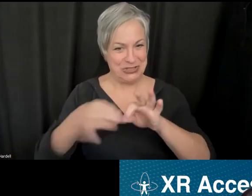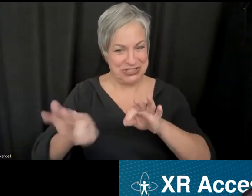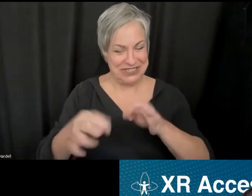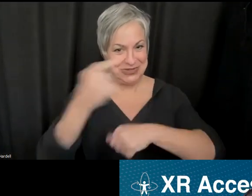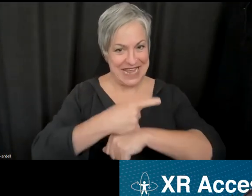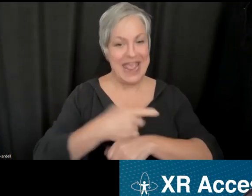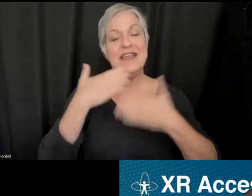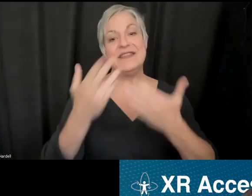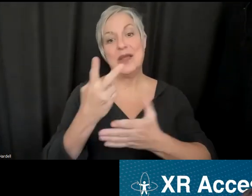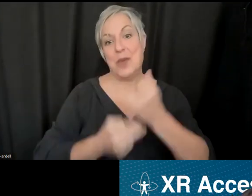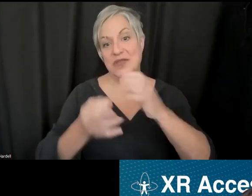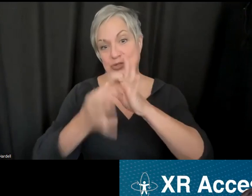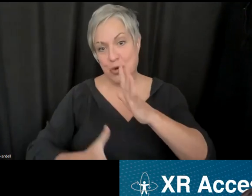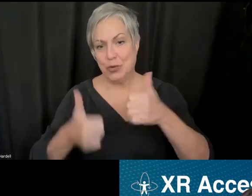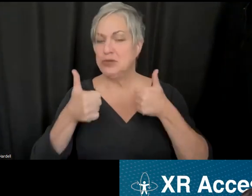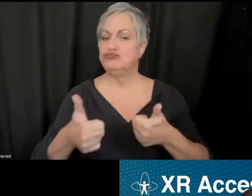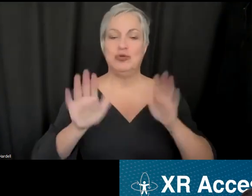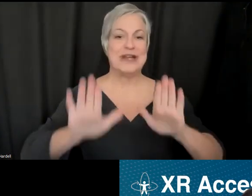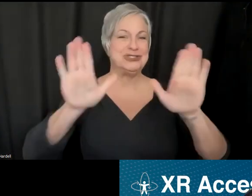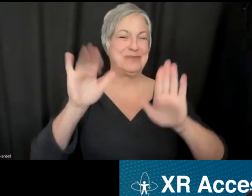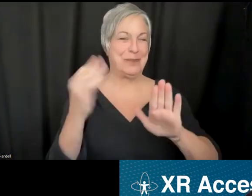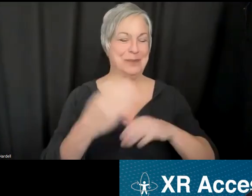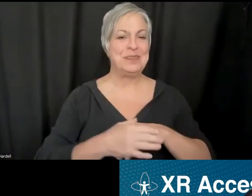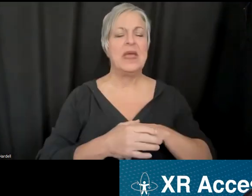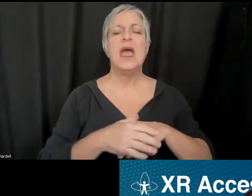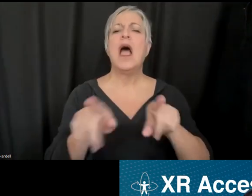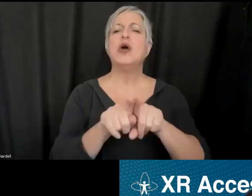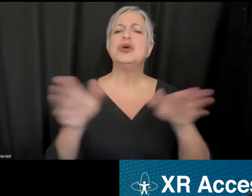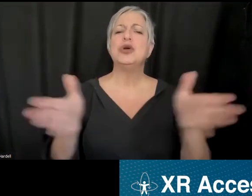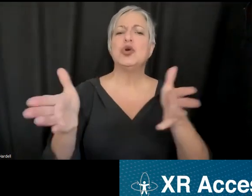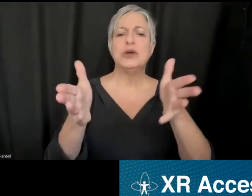who did a wonderful job. I would encourage everyone -- I am